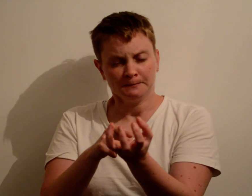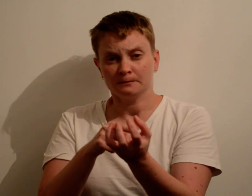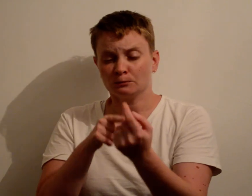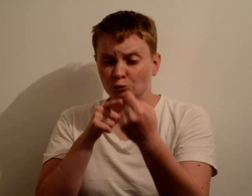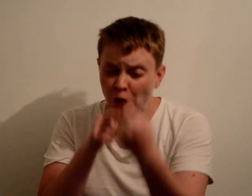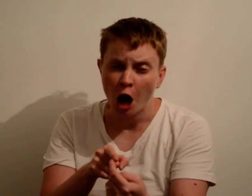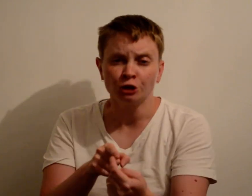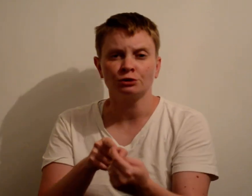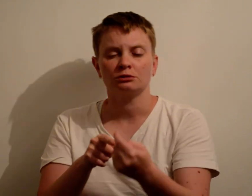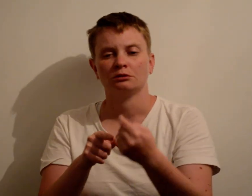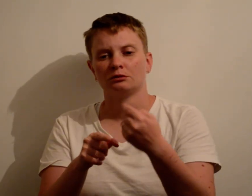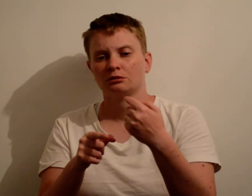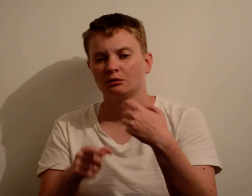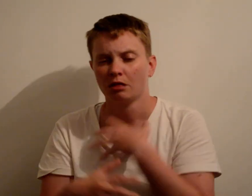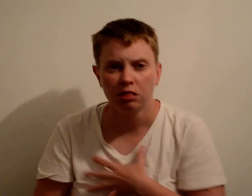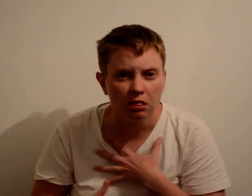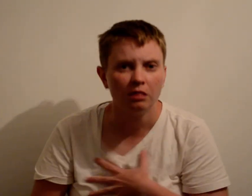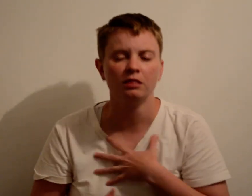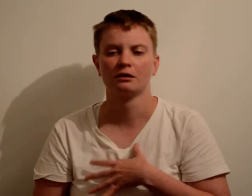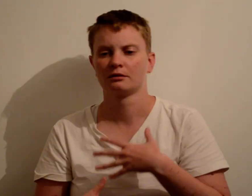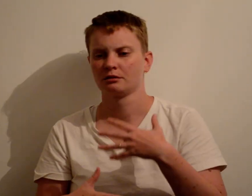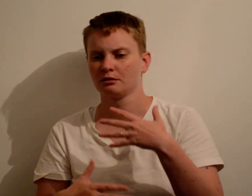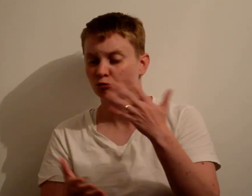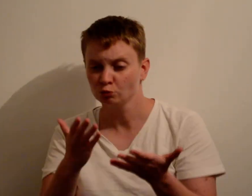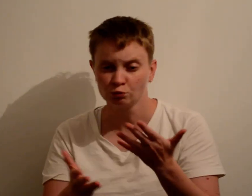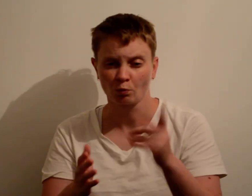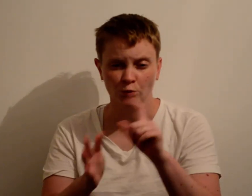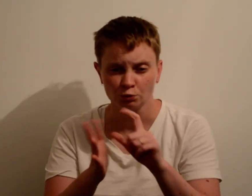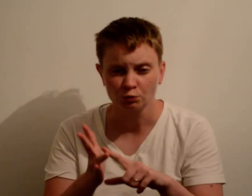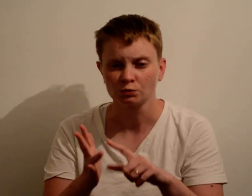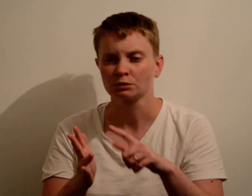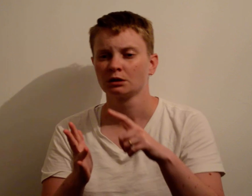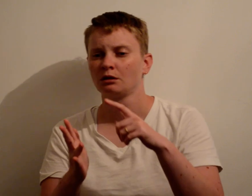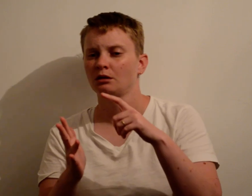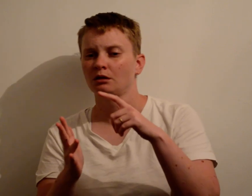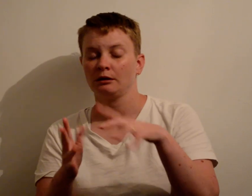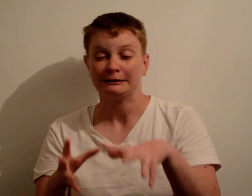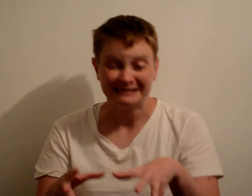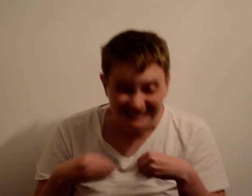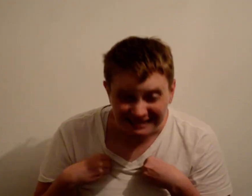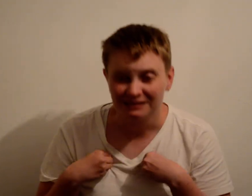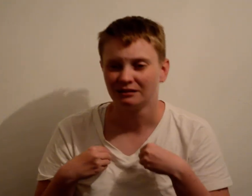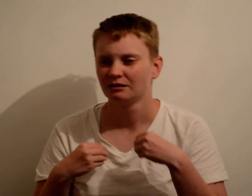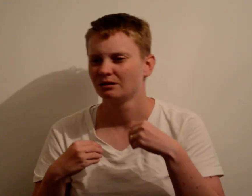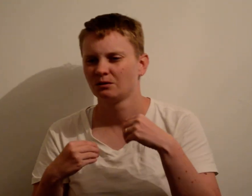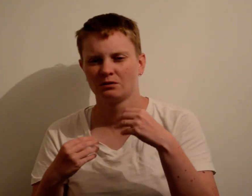I’ve had heaps of struggles, queasiness, doubts, accepting it…